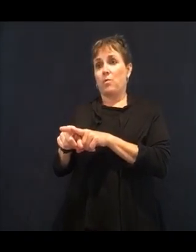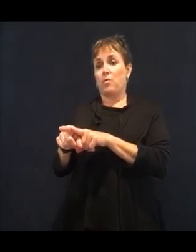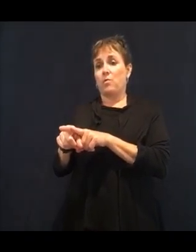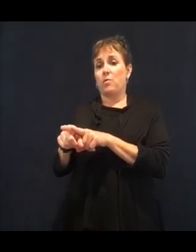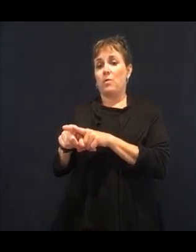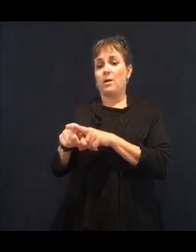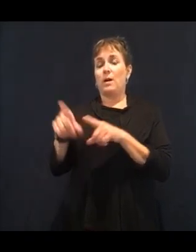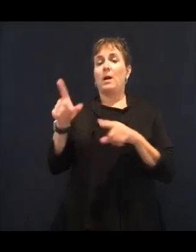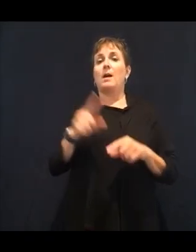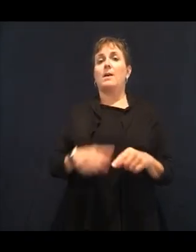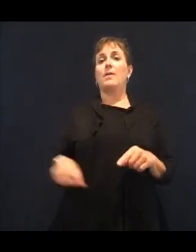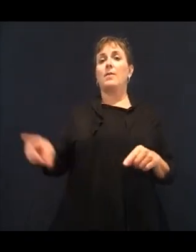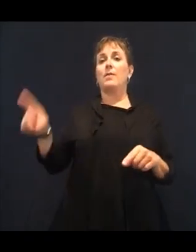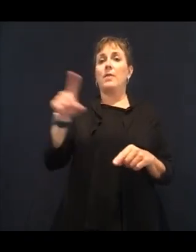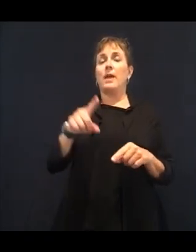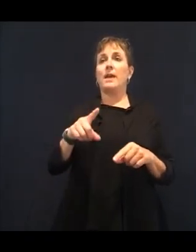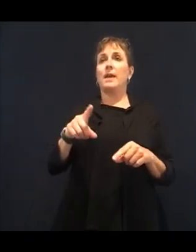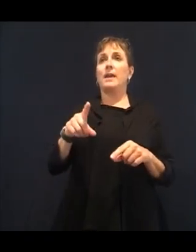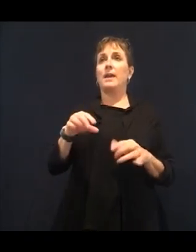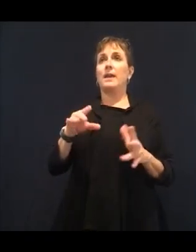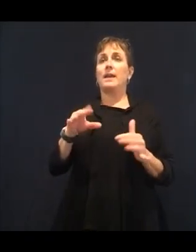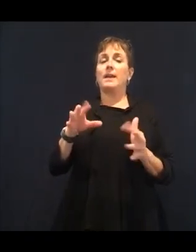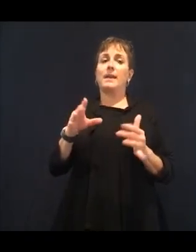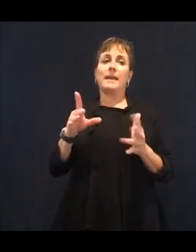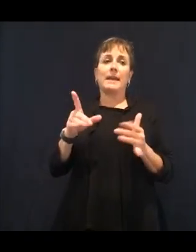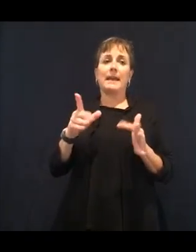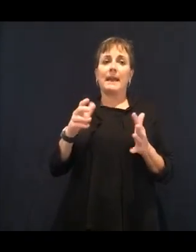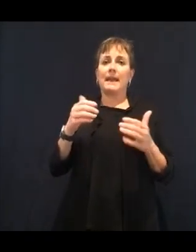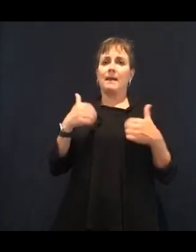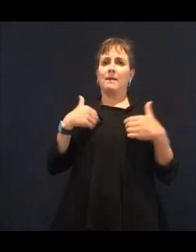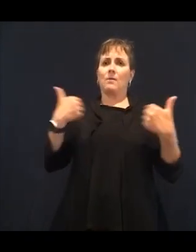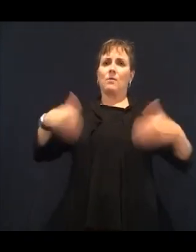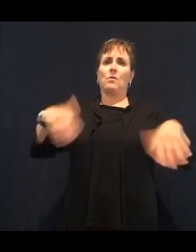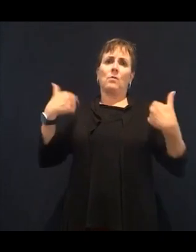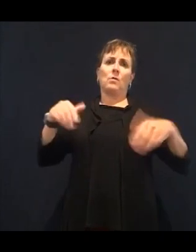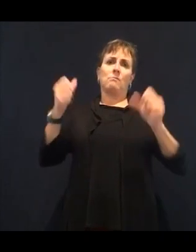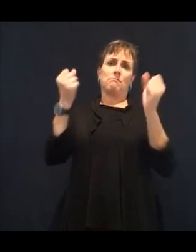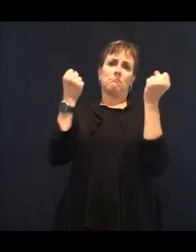And now they're starting to break down things when they're putting